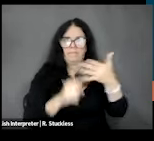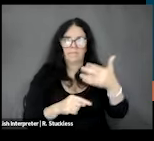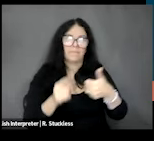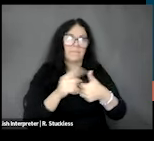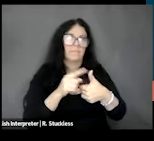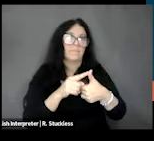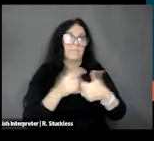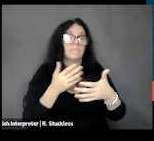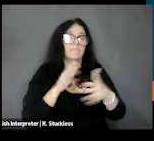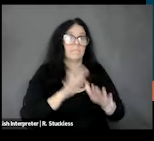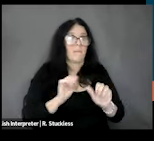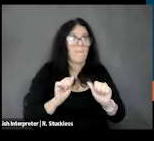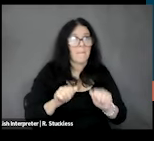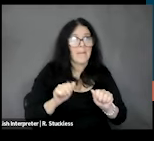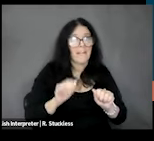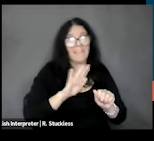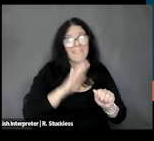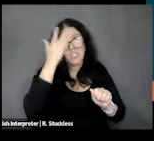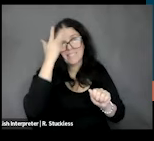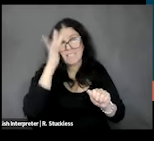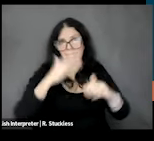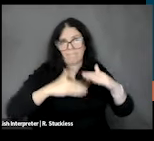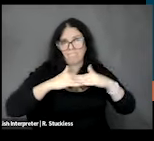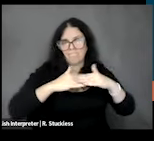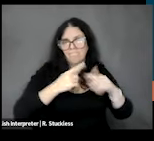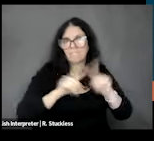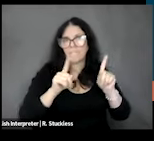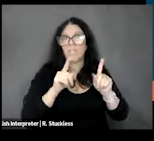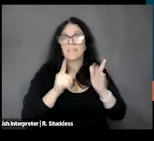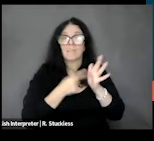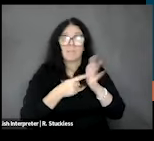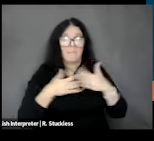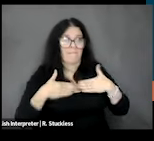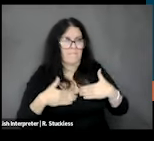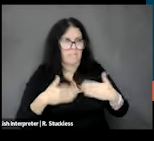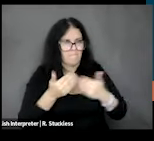functioning or intelligence, and including sometimes physical differences in functioning.